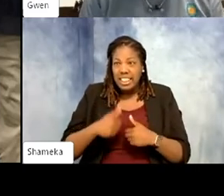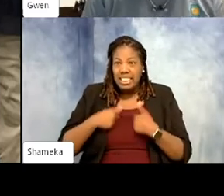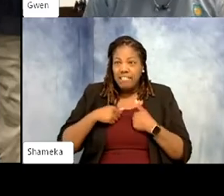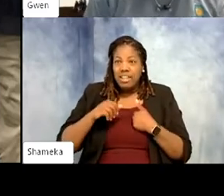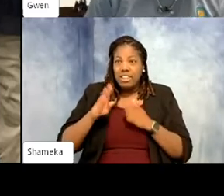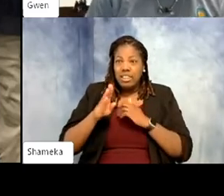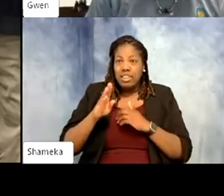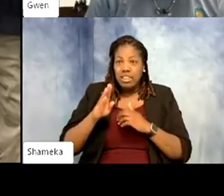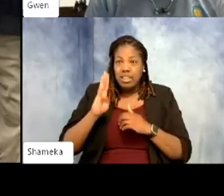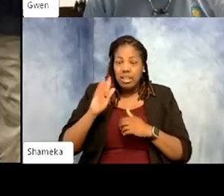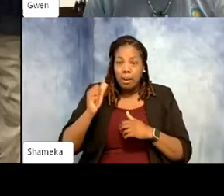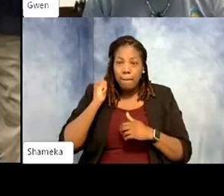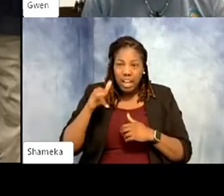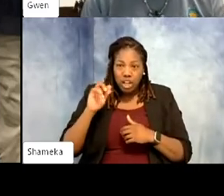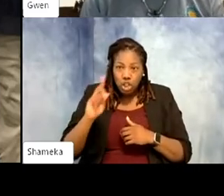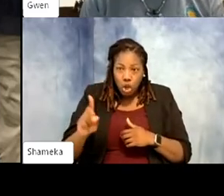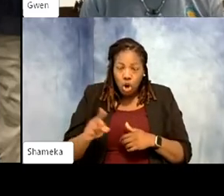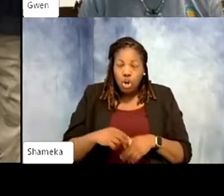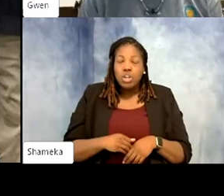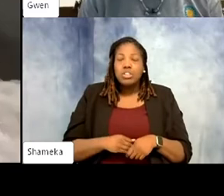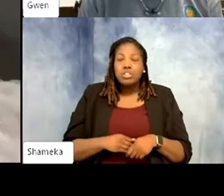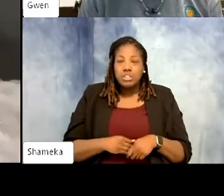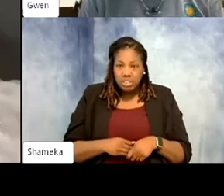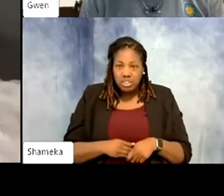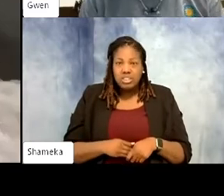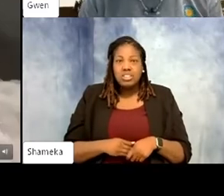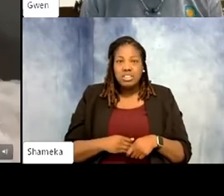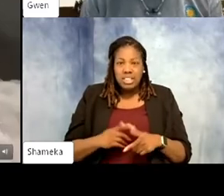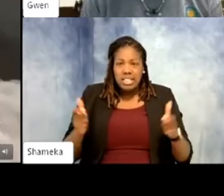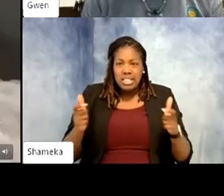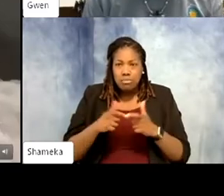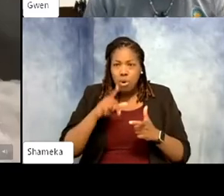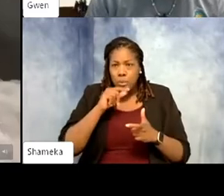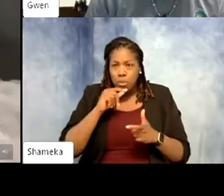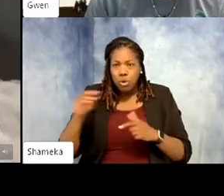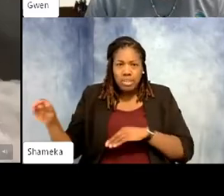Their migration story is incredible for such a little bird the way they migrate to just get to and from.